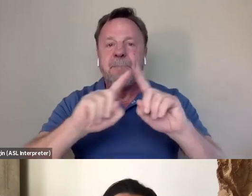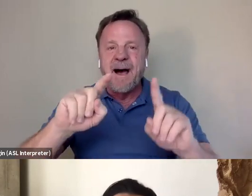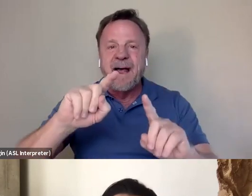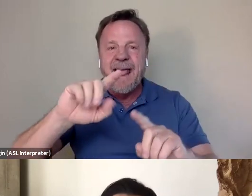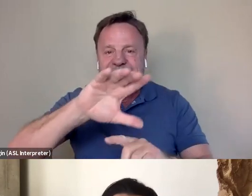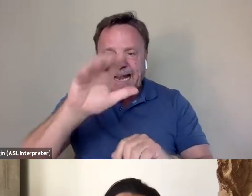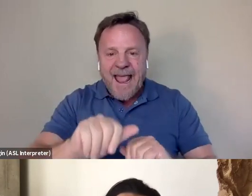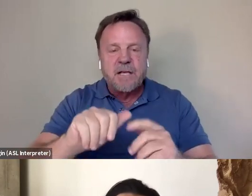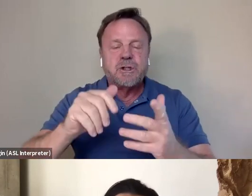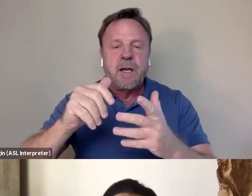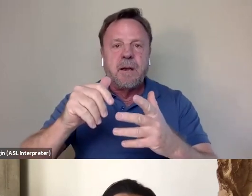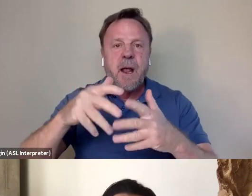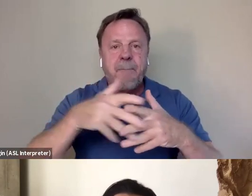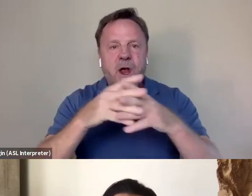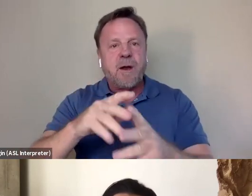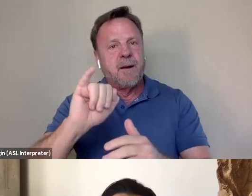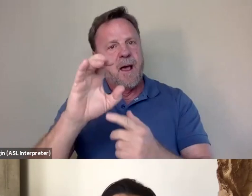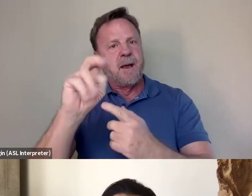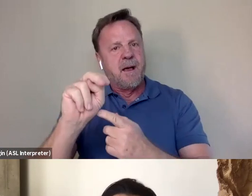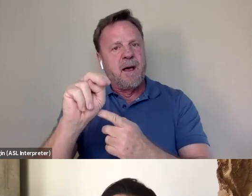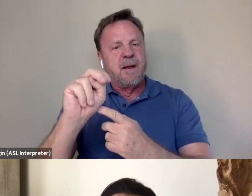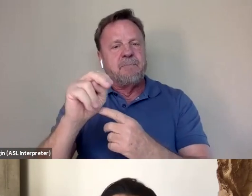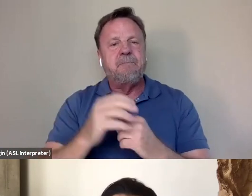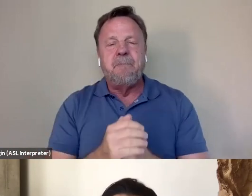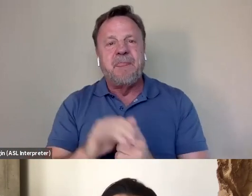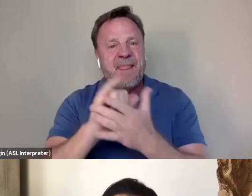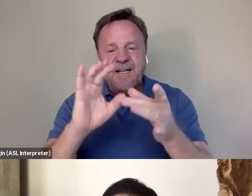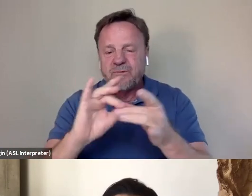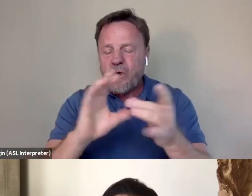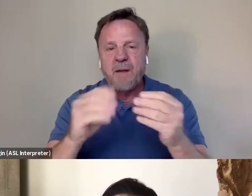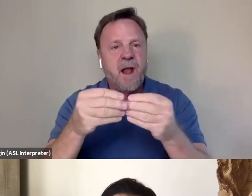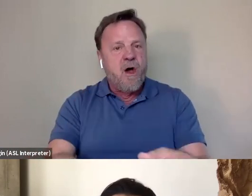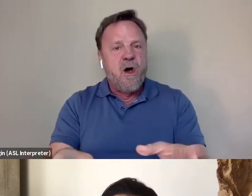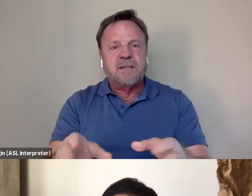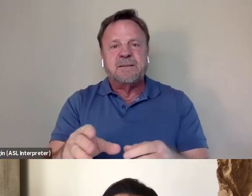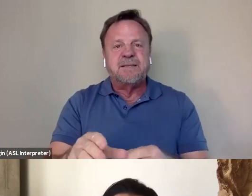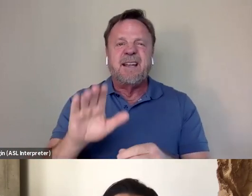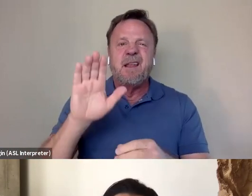as an Asian American. And I think that story has been lost in his sort of narrative over time.